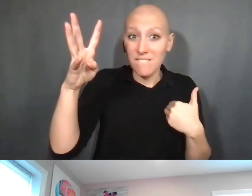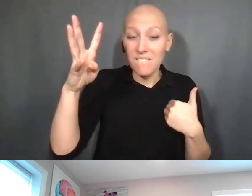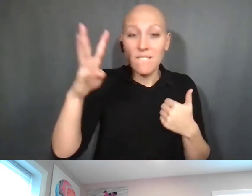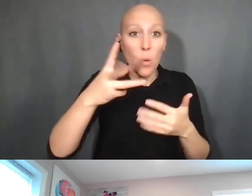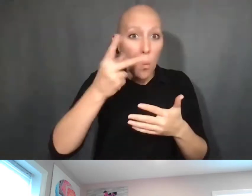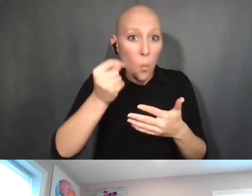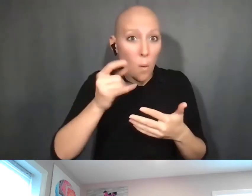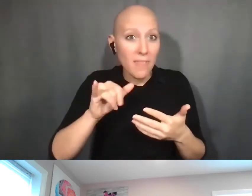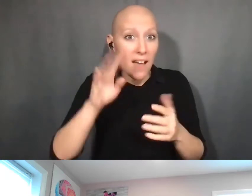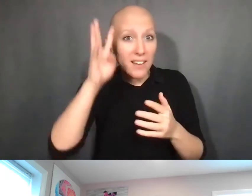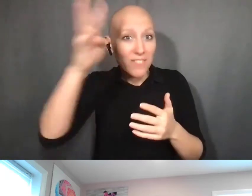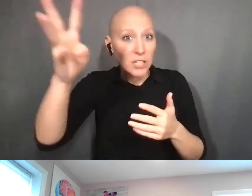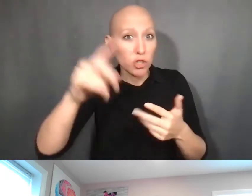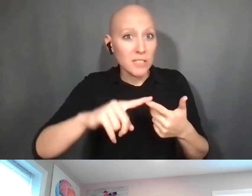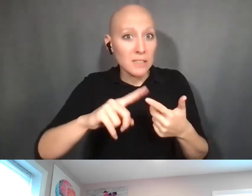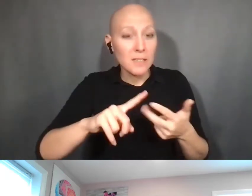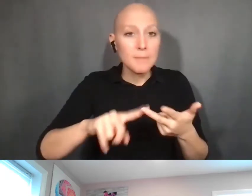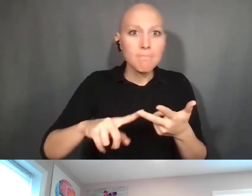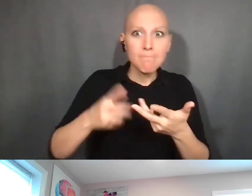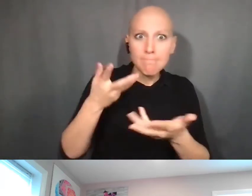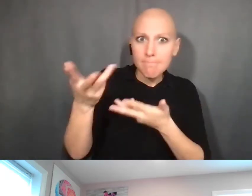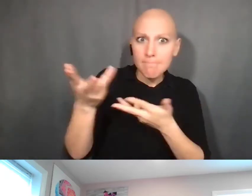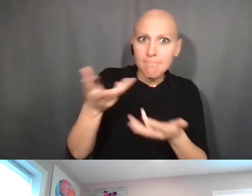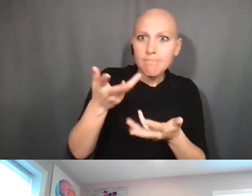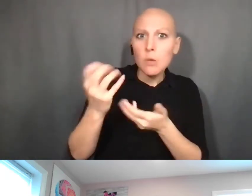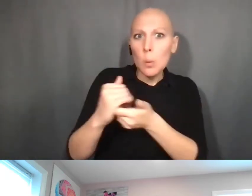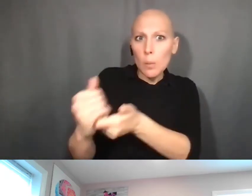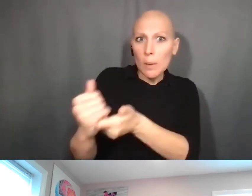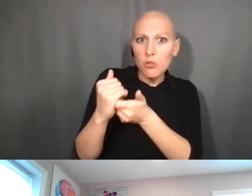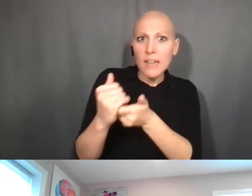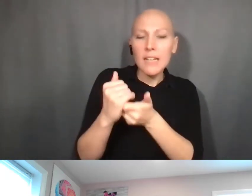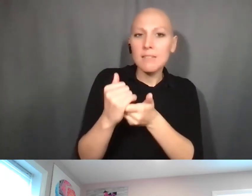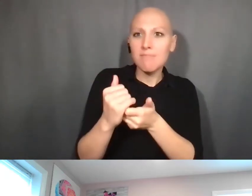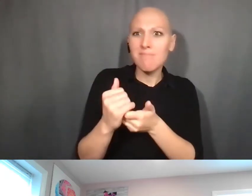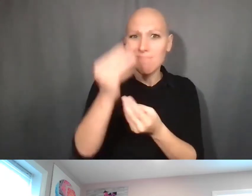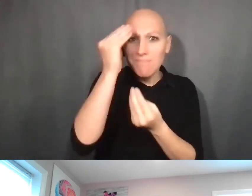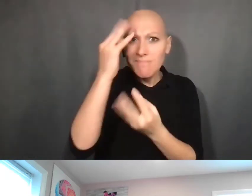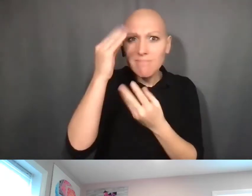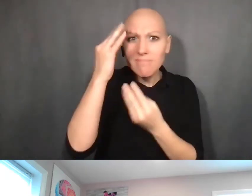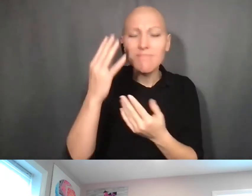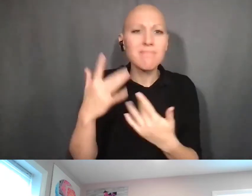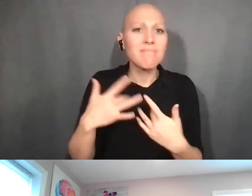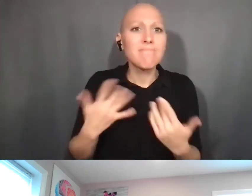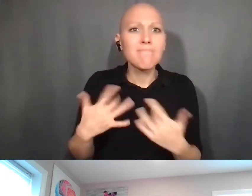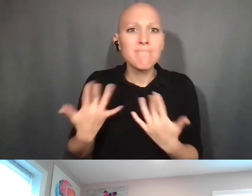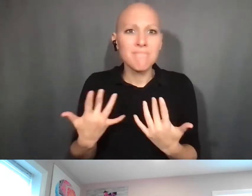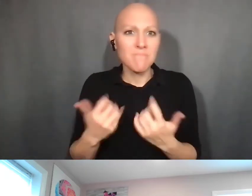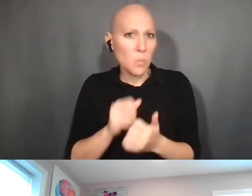and providing the details and keeping them up to date on what's going on and communicating.